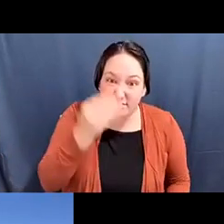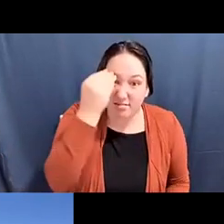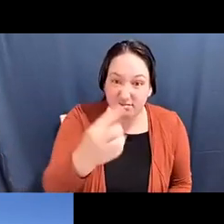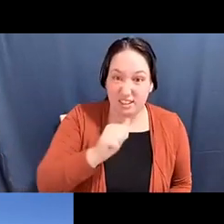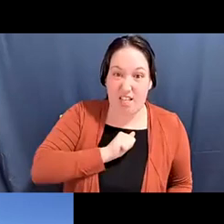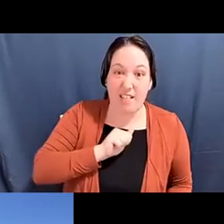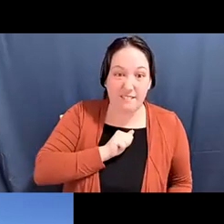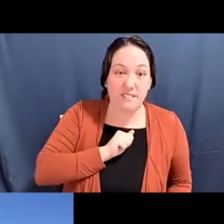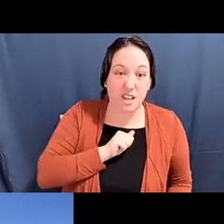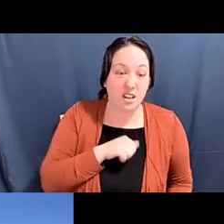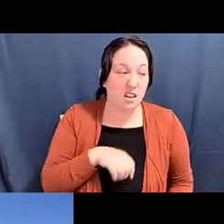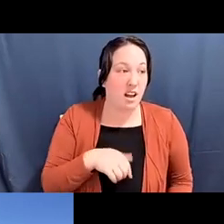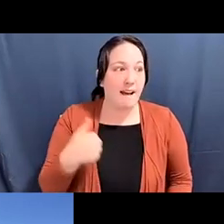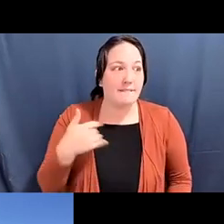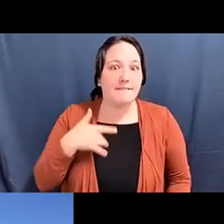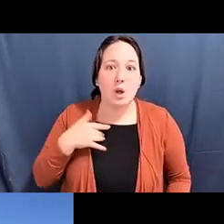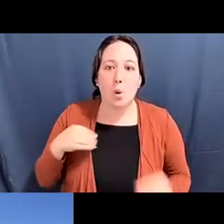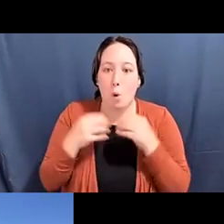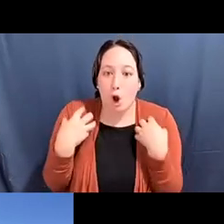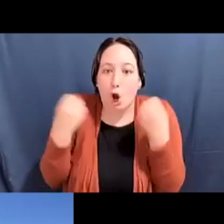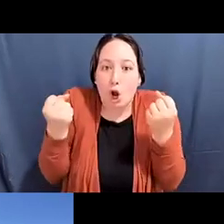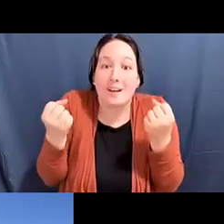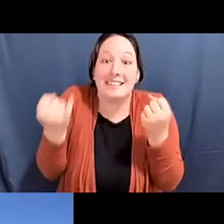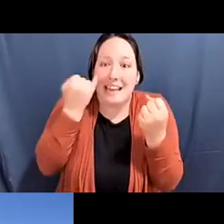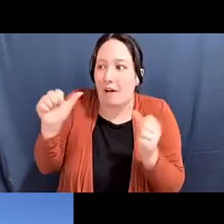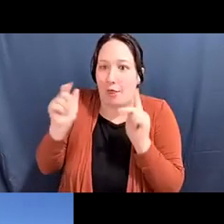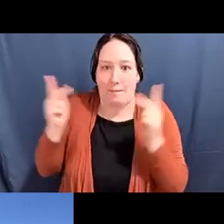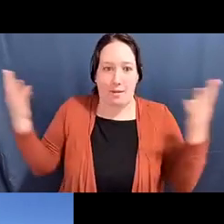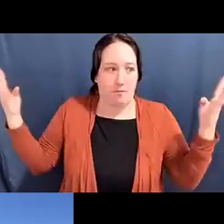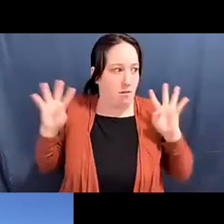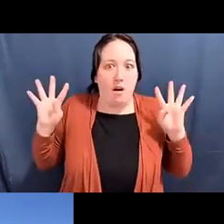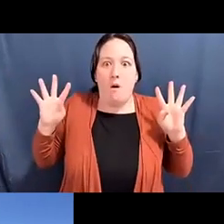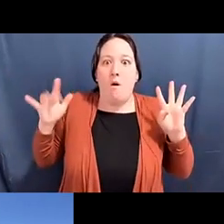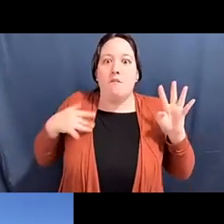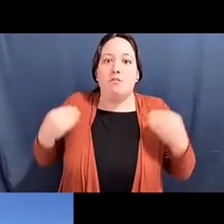Diane Fujino: get so much more courage from other people, otherwise it is scary sometimes, you think you're going to get targeted.